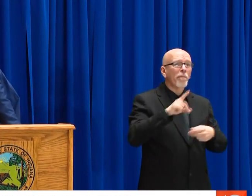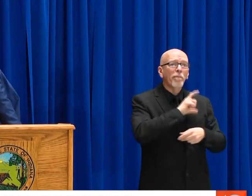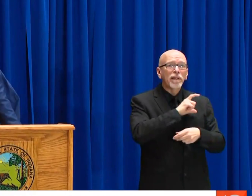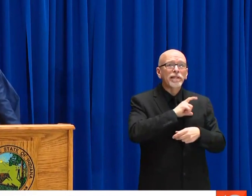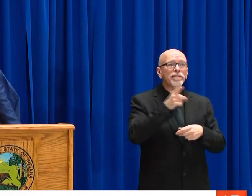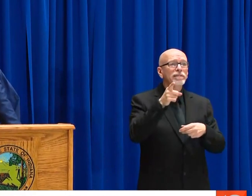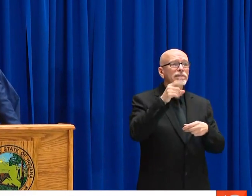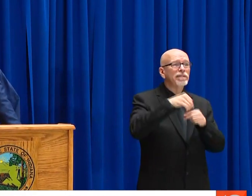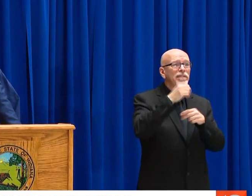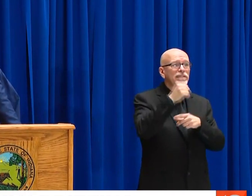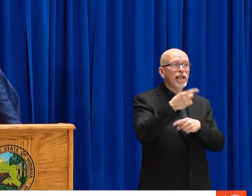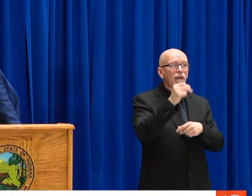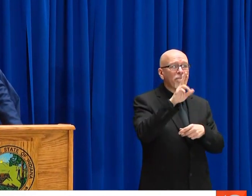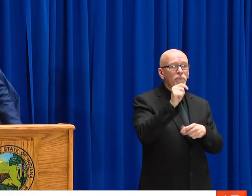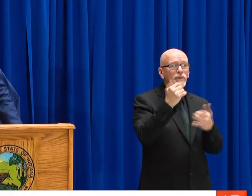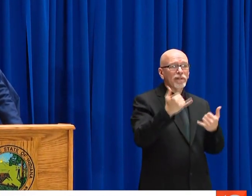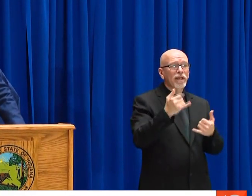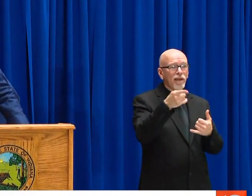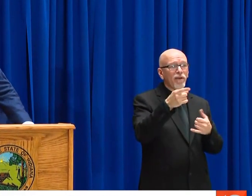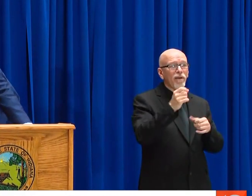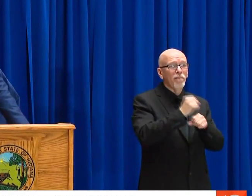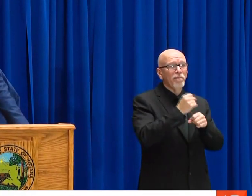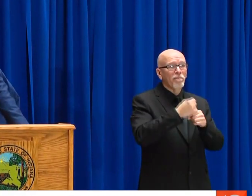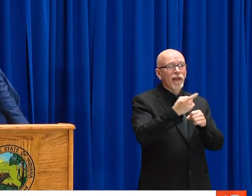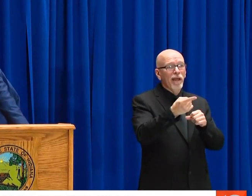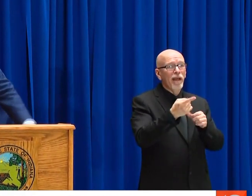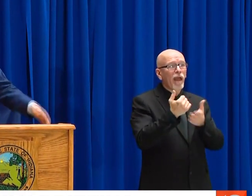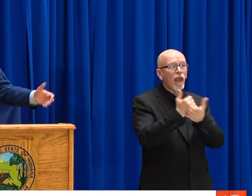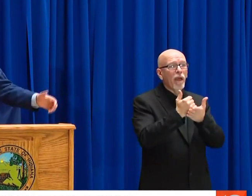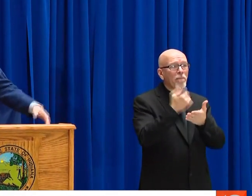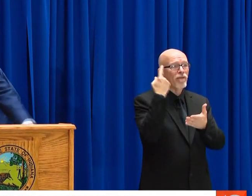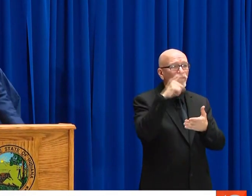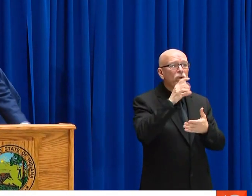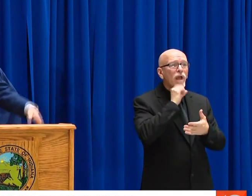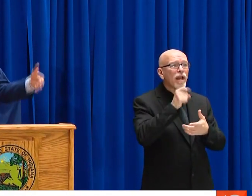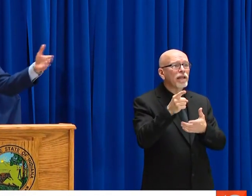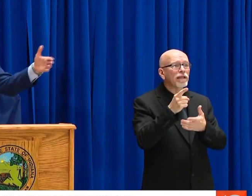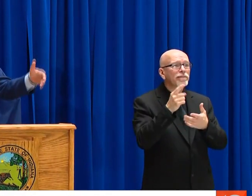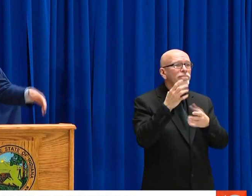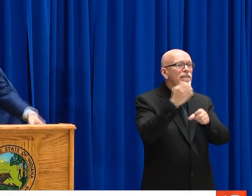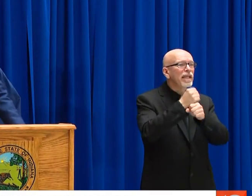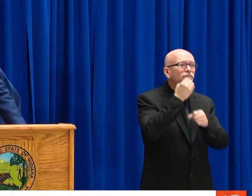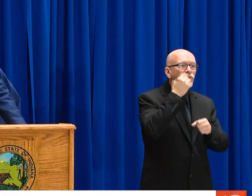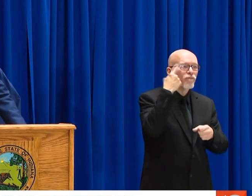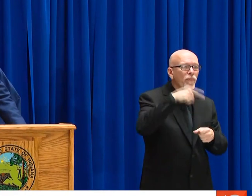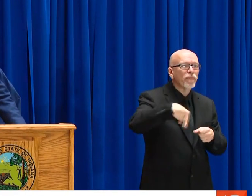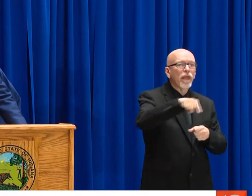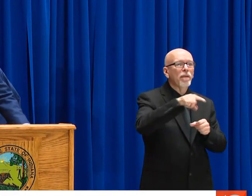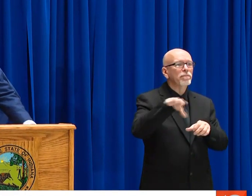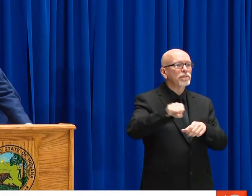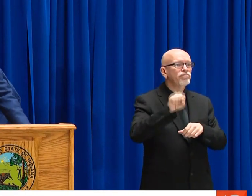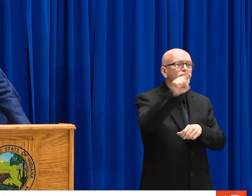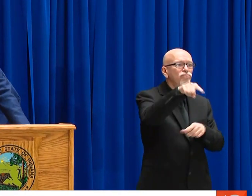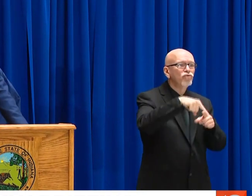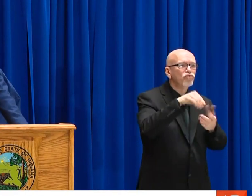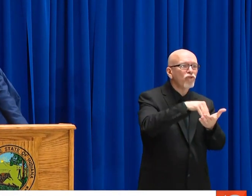ORDINARY CITIZENS THAT HAVEN'T STEPPED FORWARD BEFORE. MAYBE THEY WEAR A UNIFORM, THE POLICE IN SOUTHPORT NOW ARE